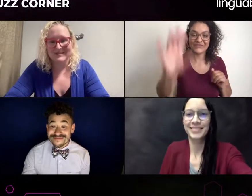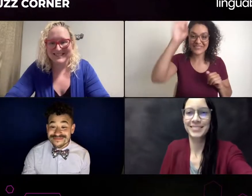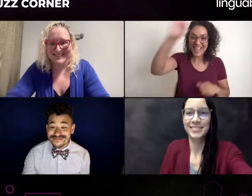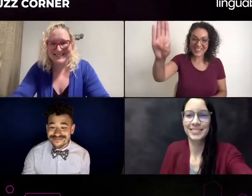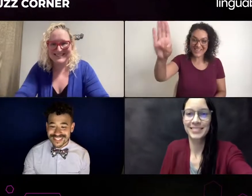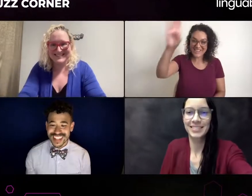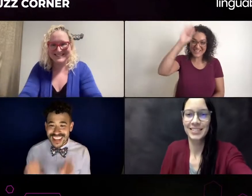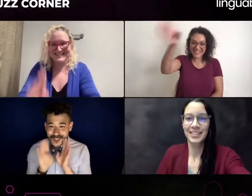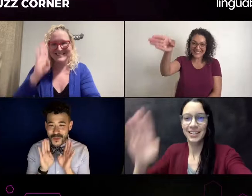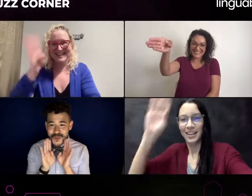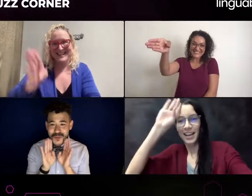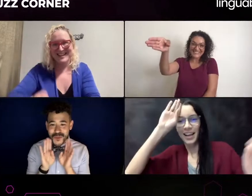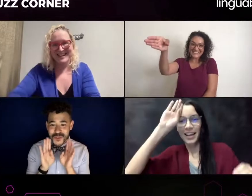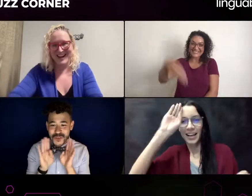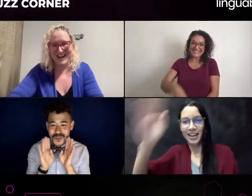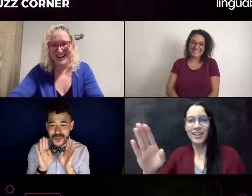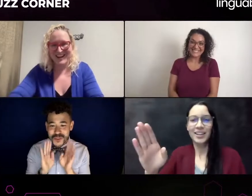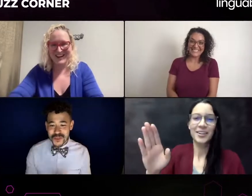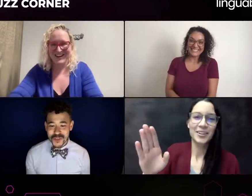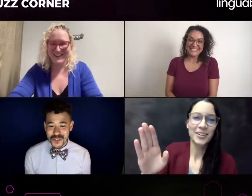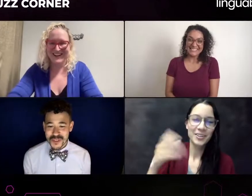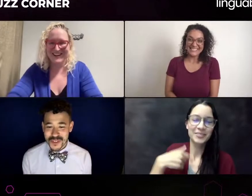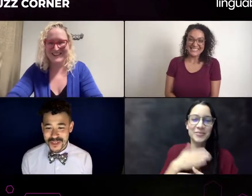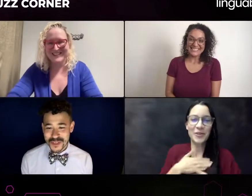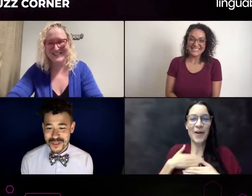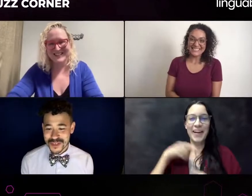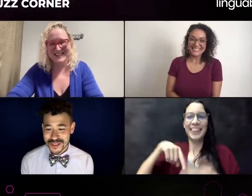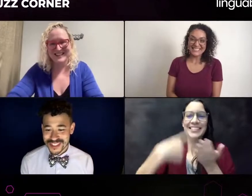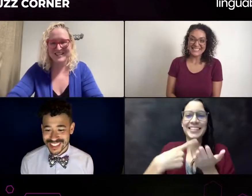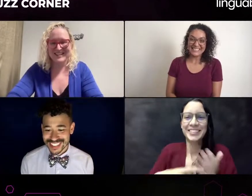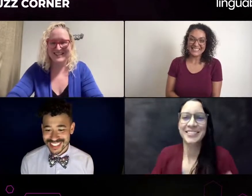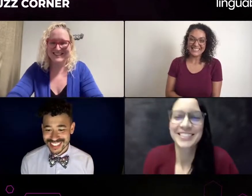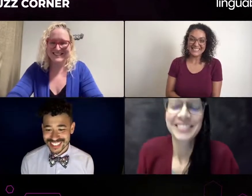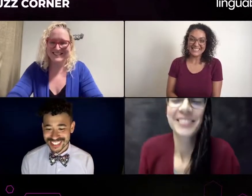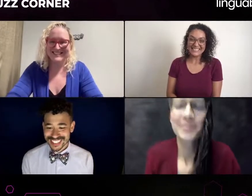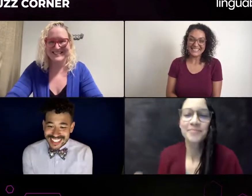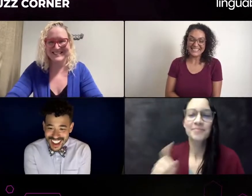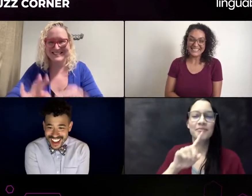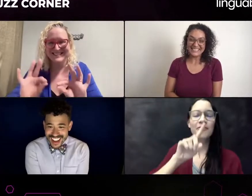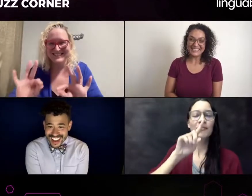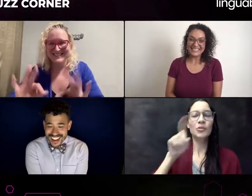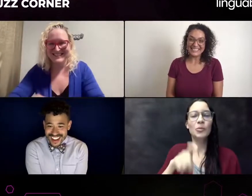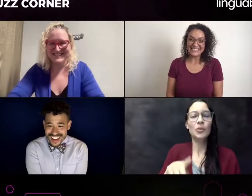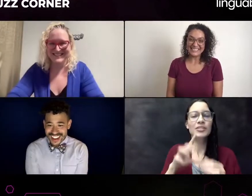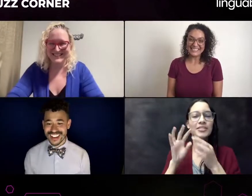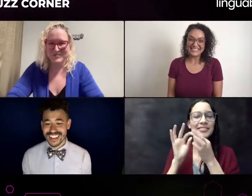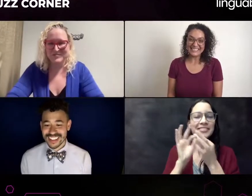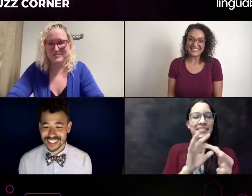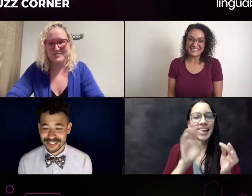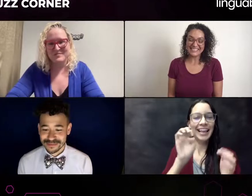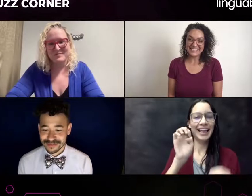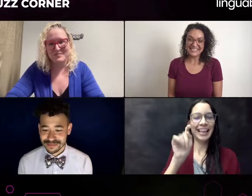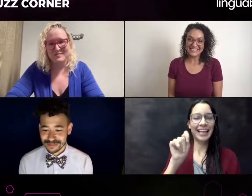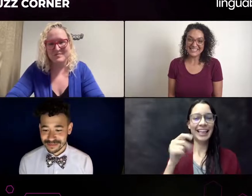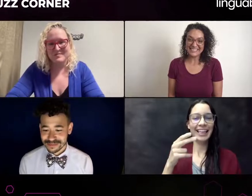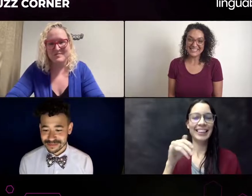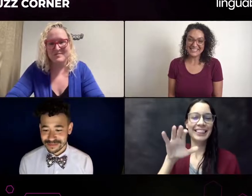really skilled at their craft. Some have really great ethics. They're really great allies.